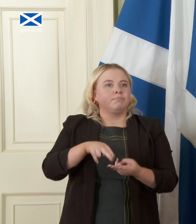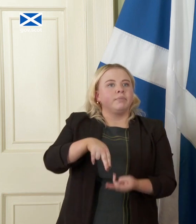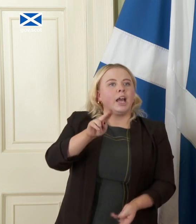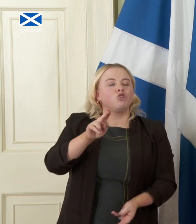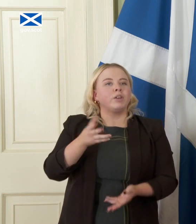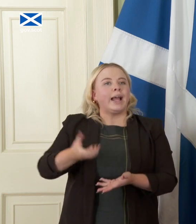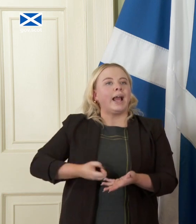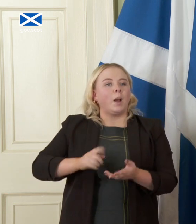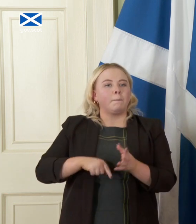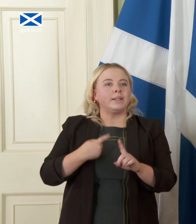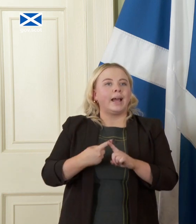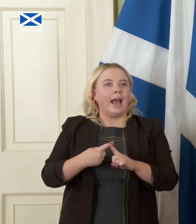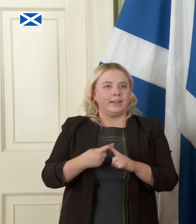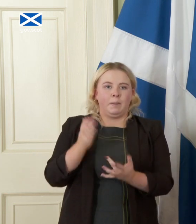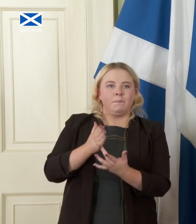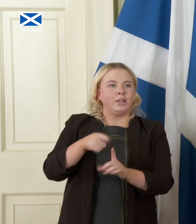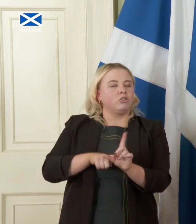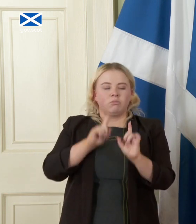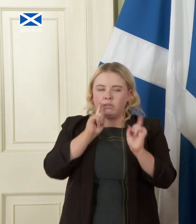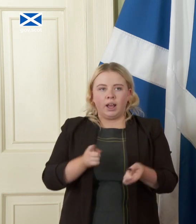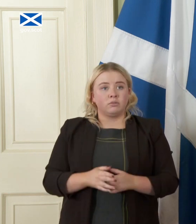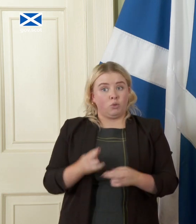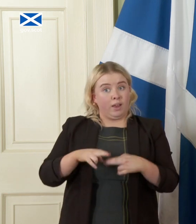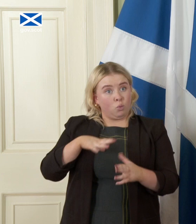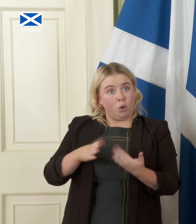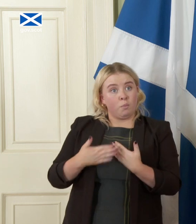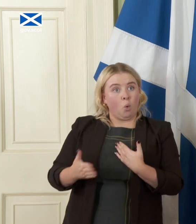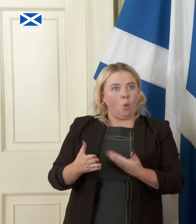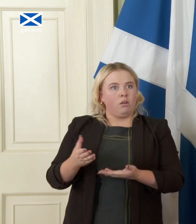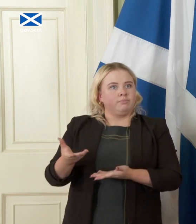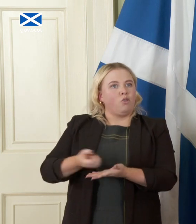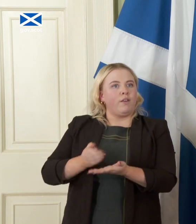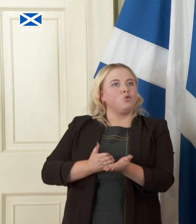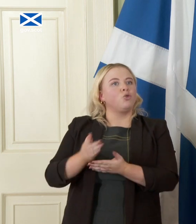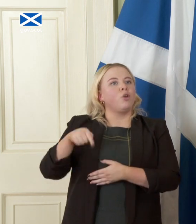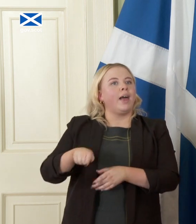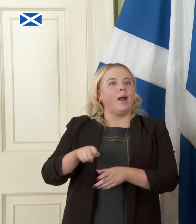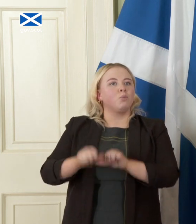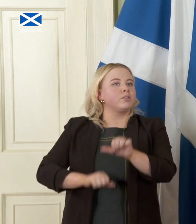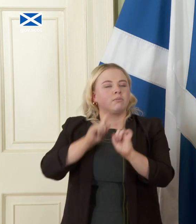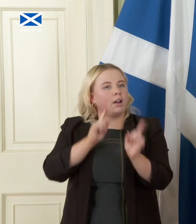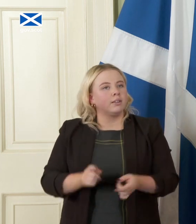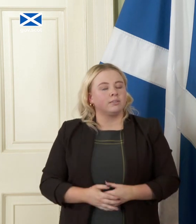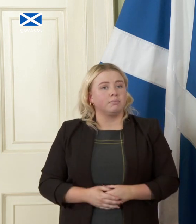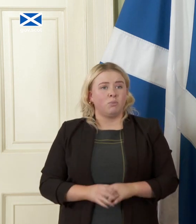even if we wanted to get extra revenue through that and we don't have the power to borrow for